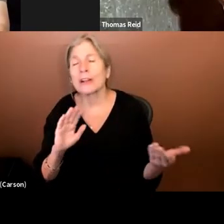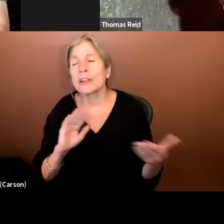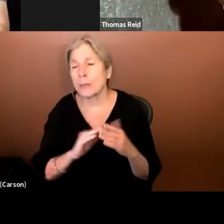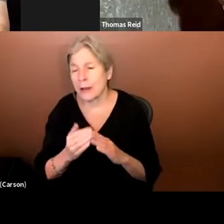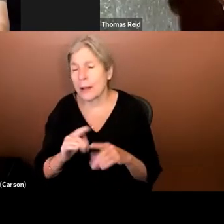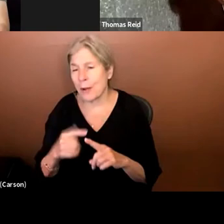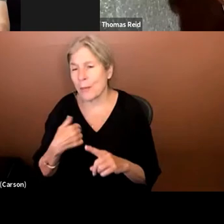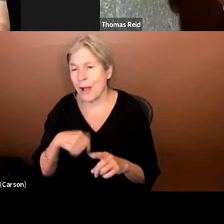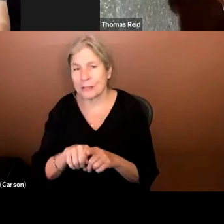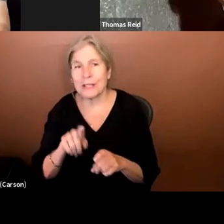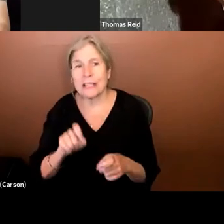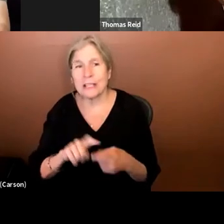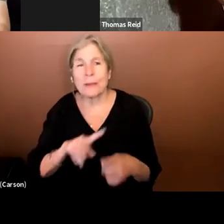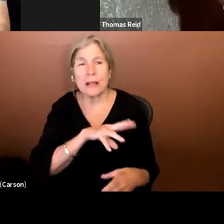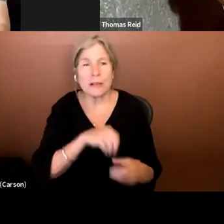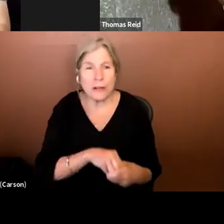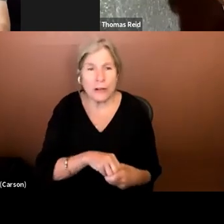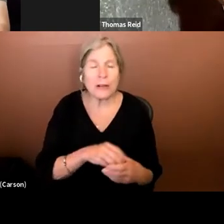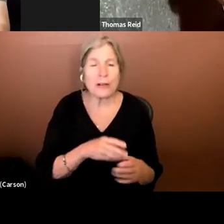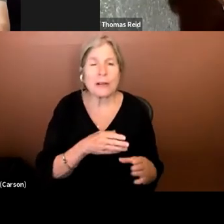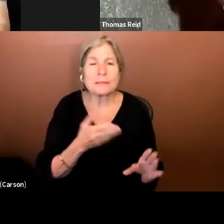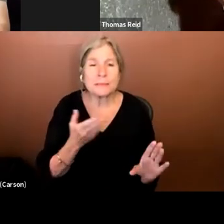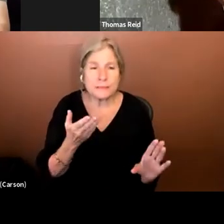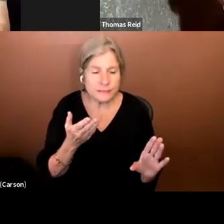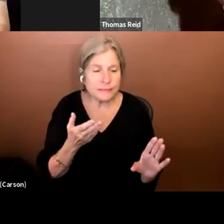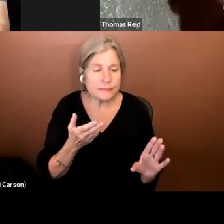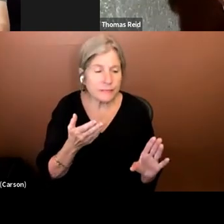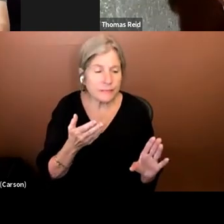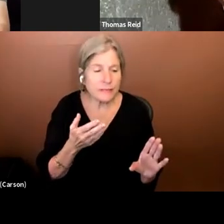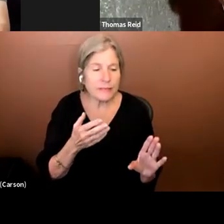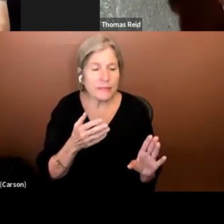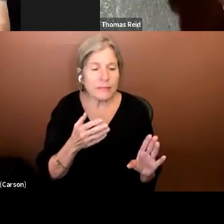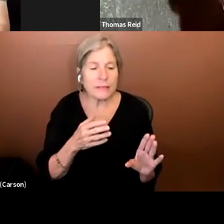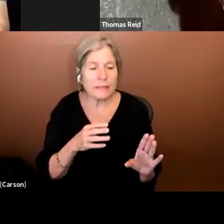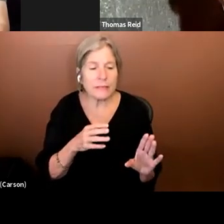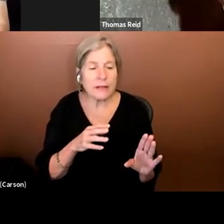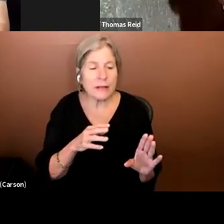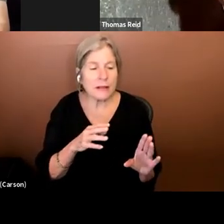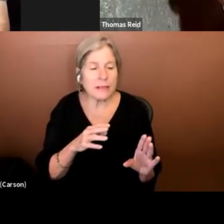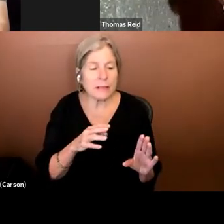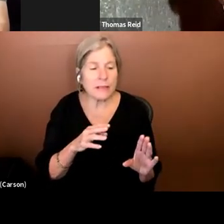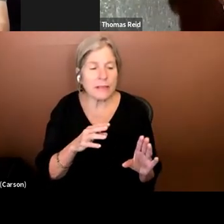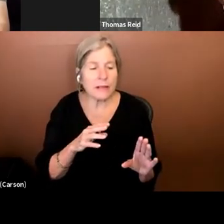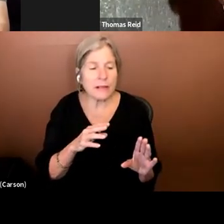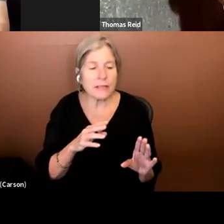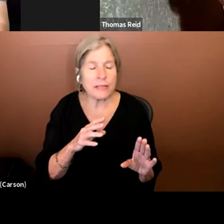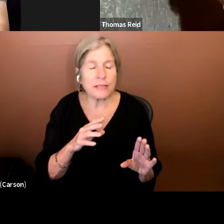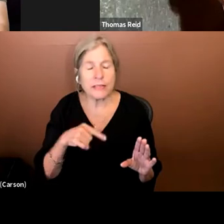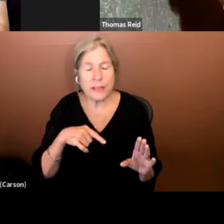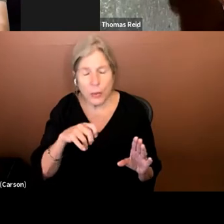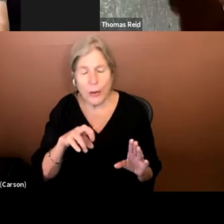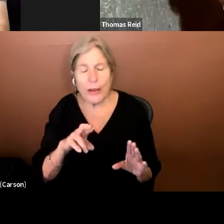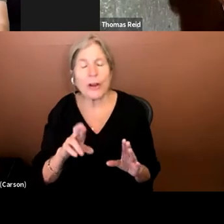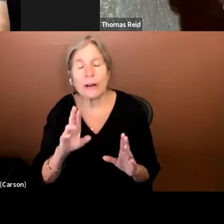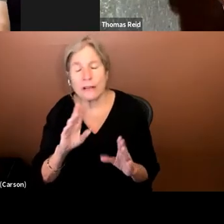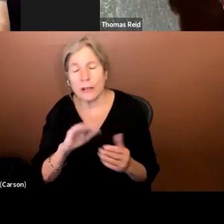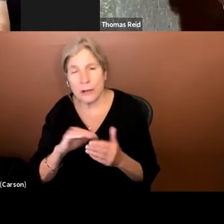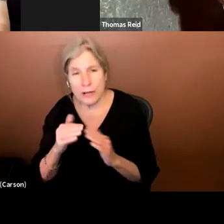need to be including the queer community. We need to be including people who are, you know, end